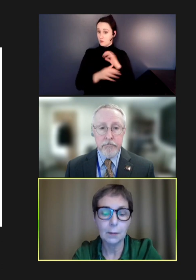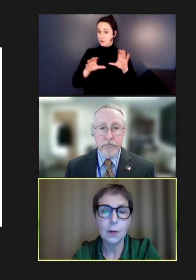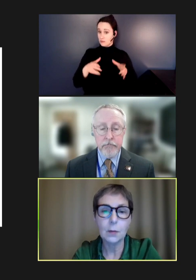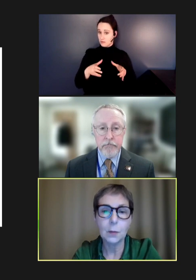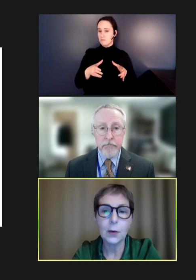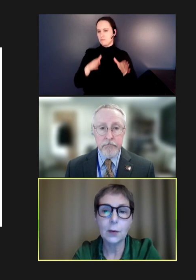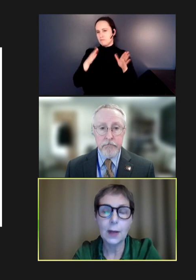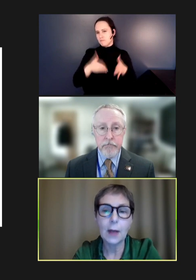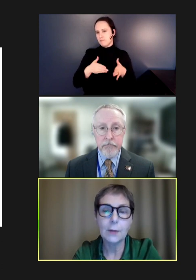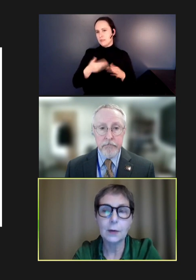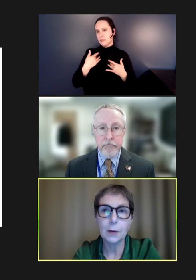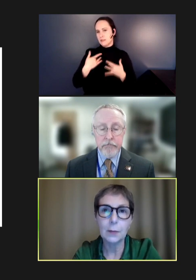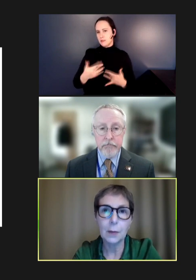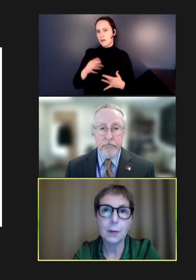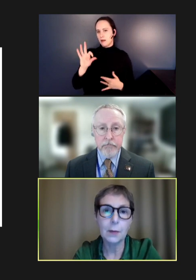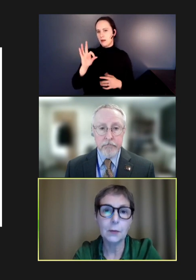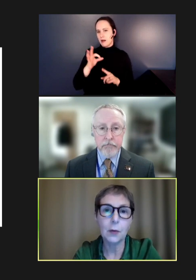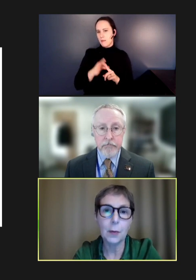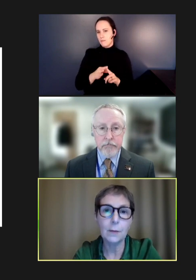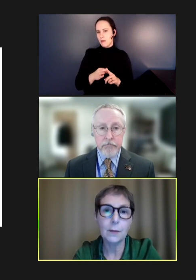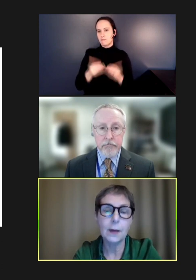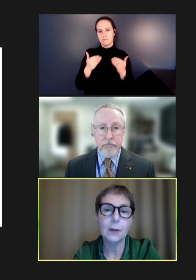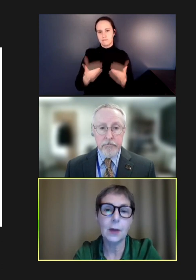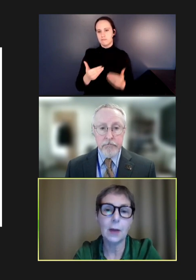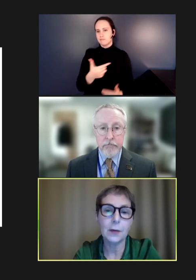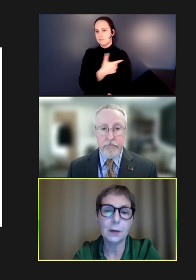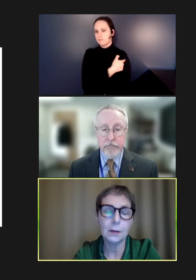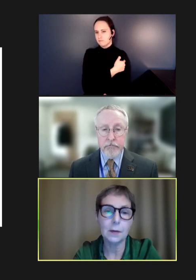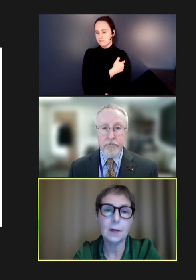So, we already have a problem with the drop-off. And then if we have a system